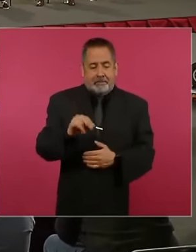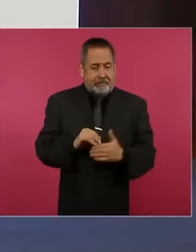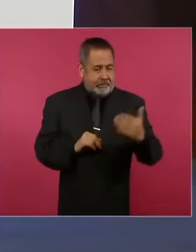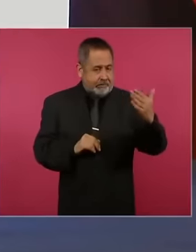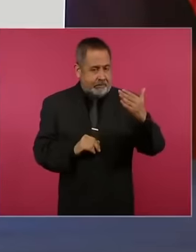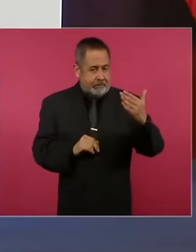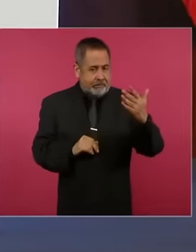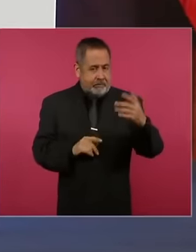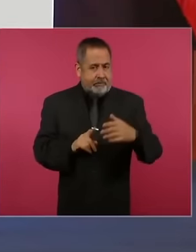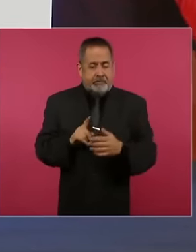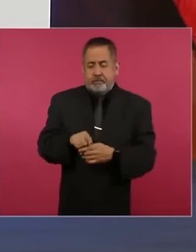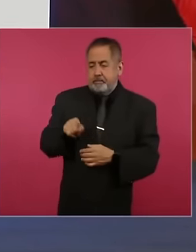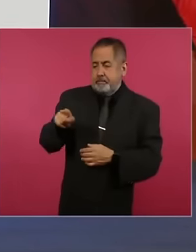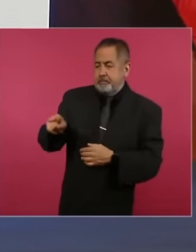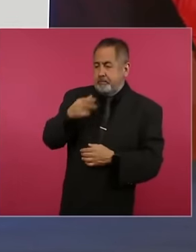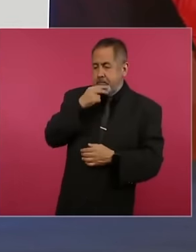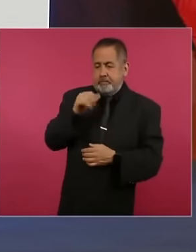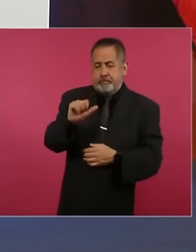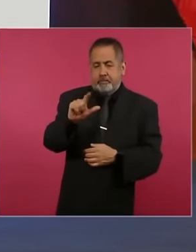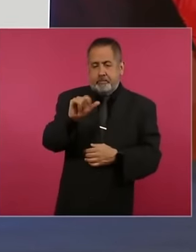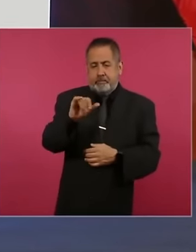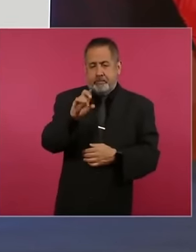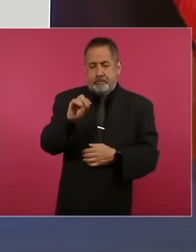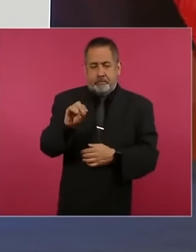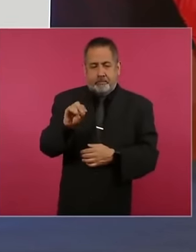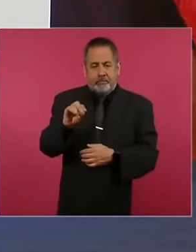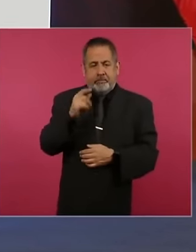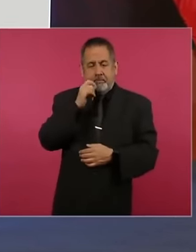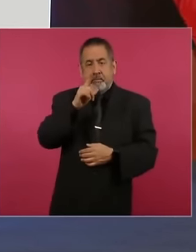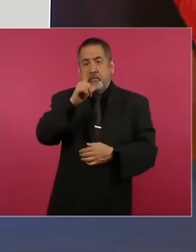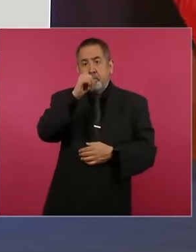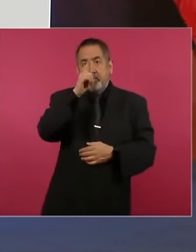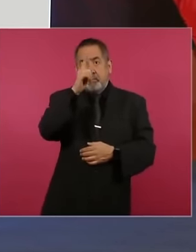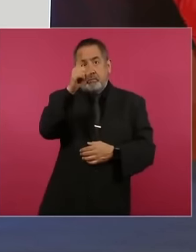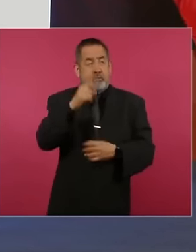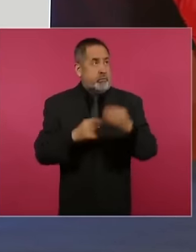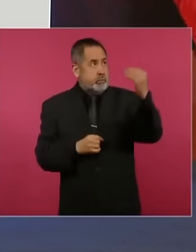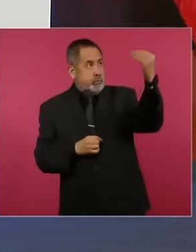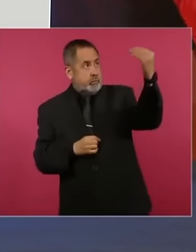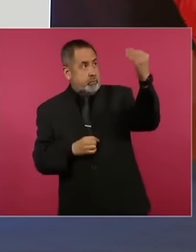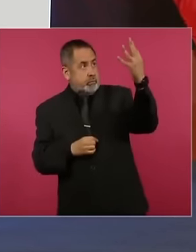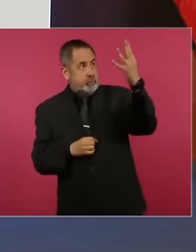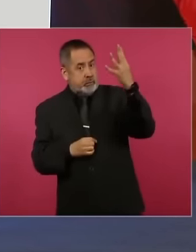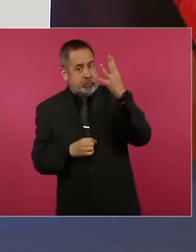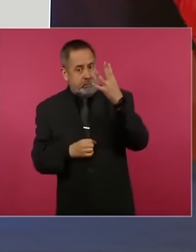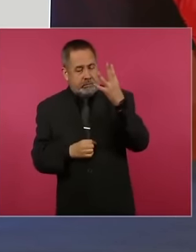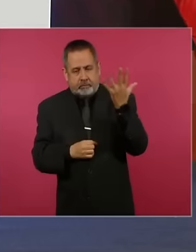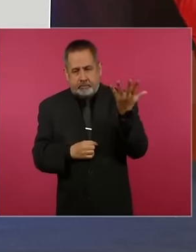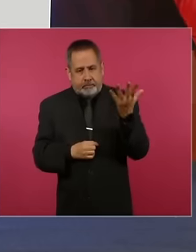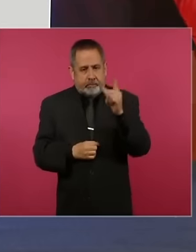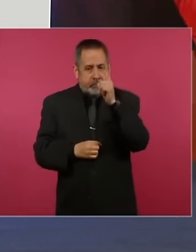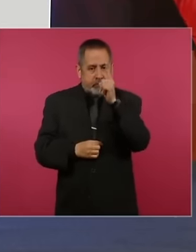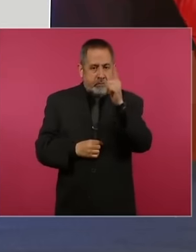Alejandro Cornejo says it is the light But what is it that what we have of the light that sometimes behaves like